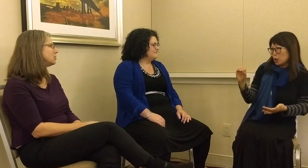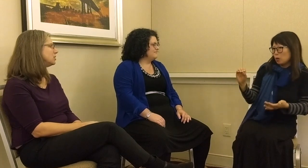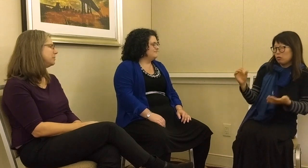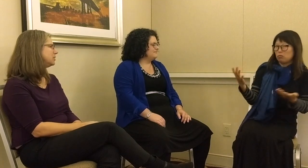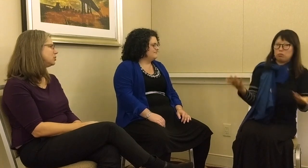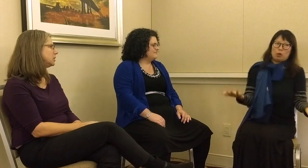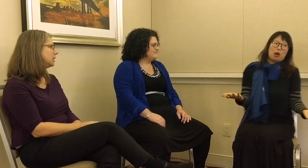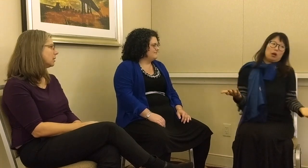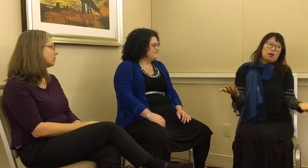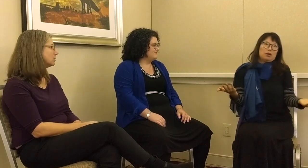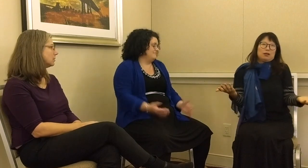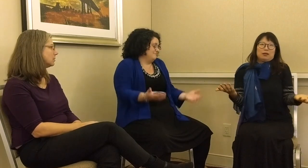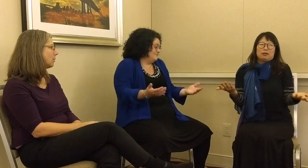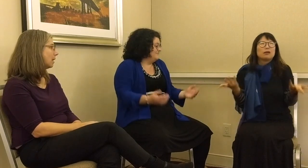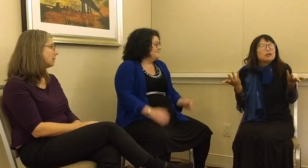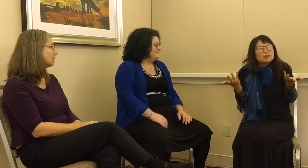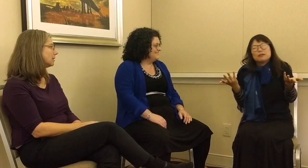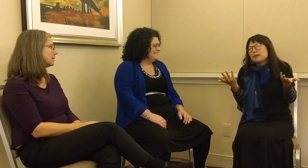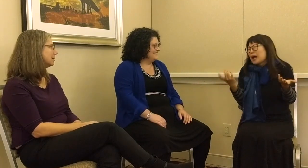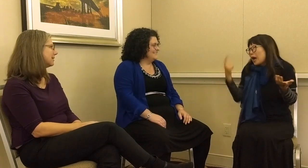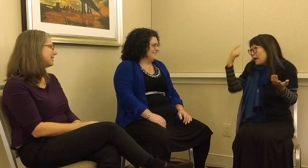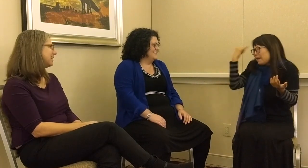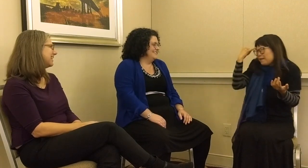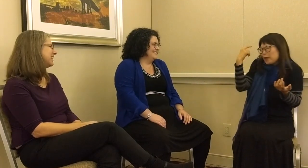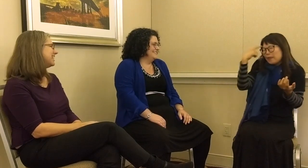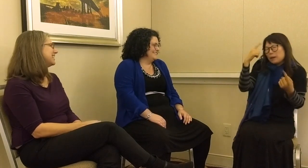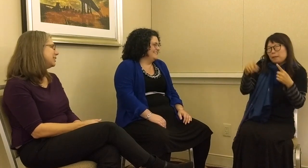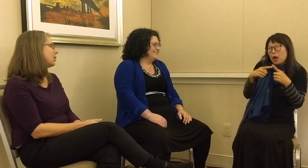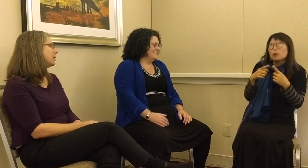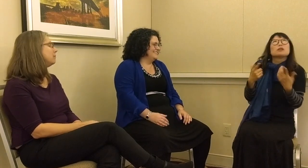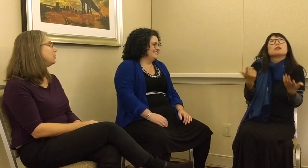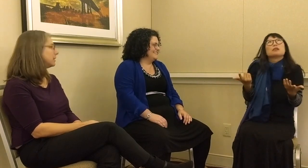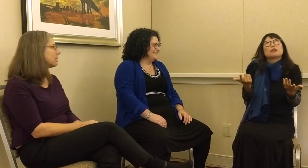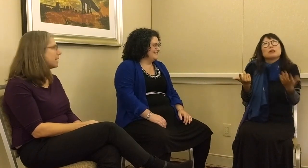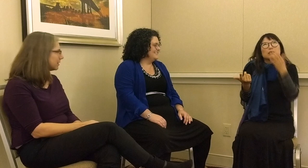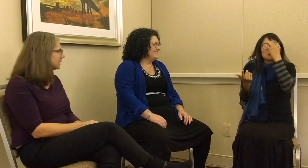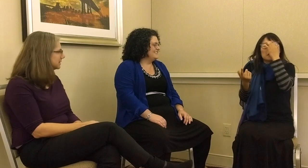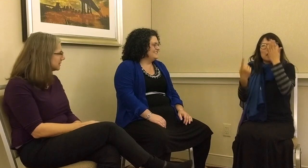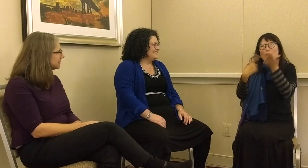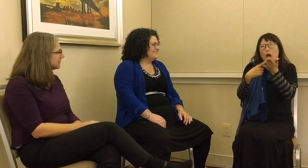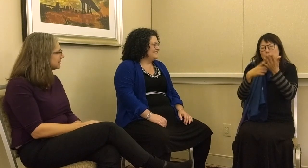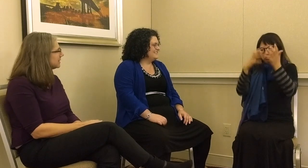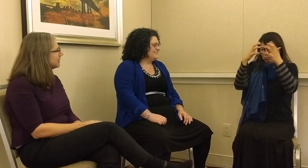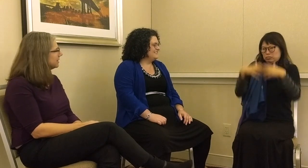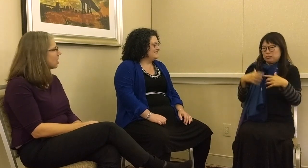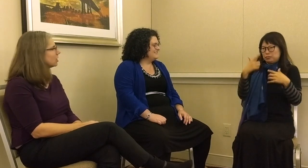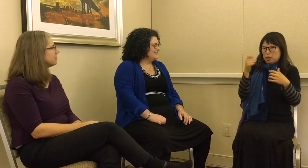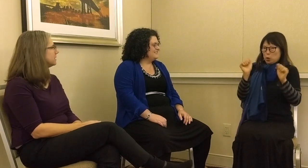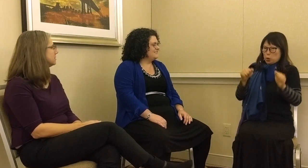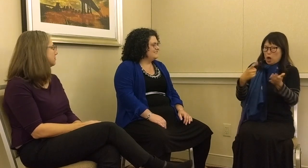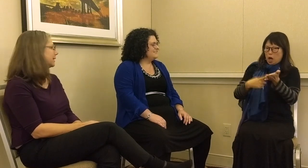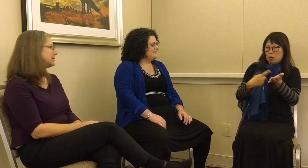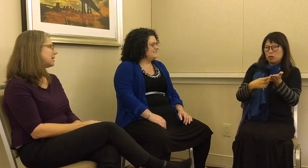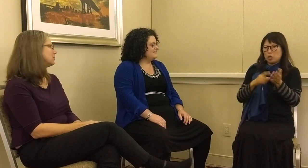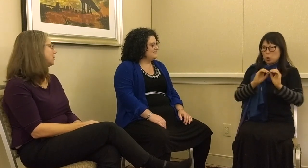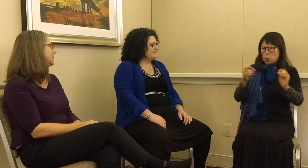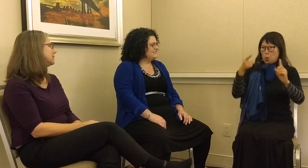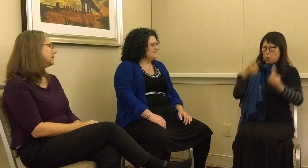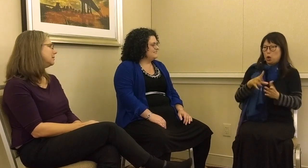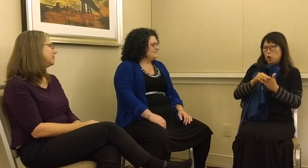learn to speak Chatino? Well, if you think about it, the argument breaks down so easily